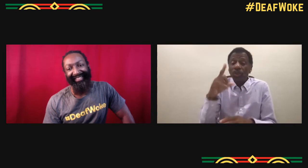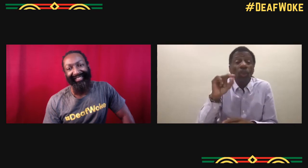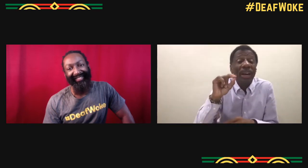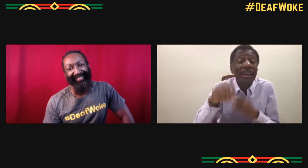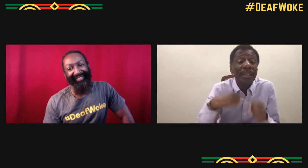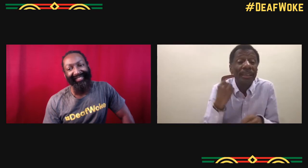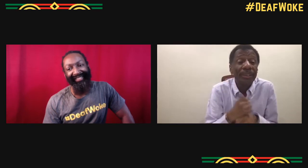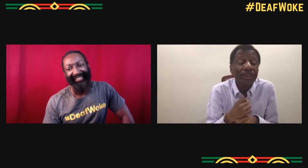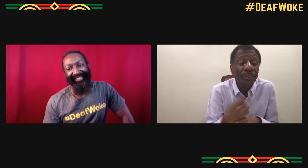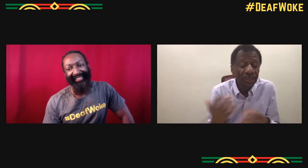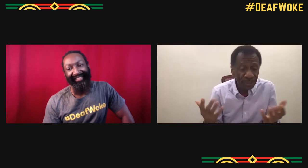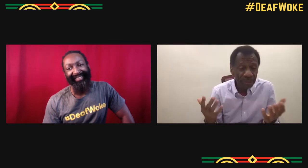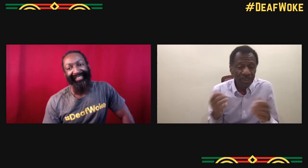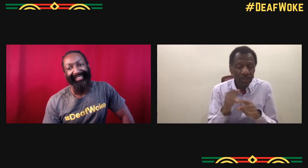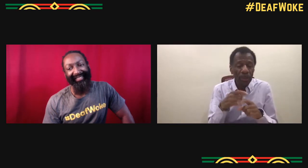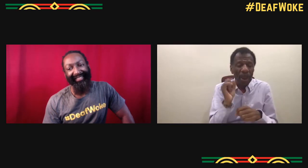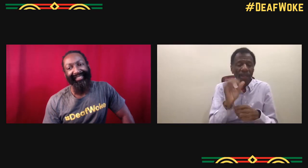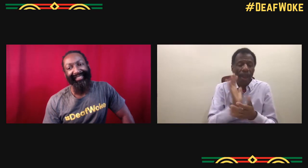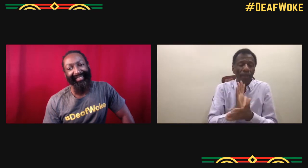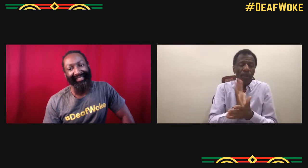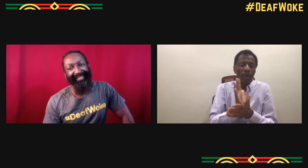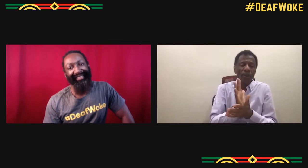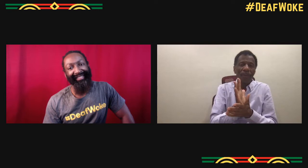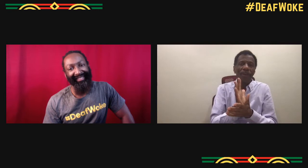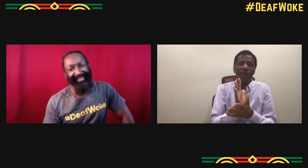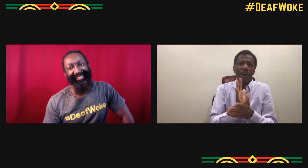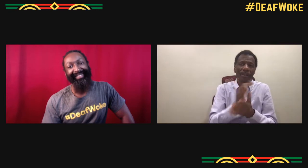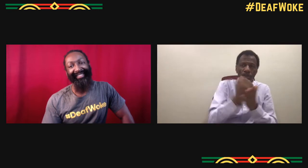Movie scripts can take one to 20 years to develop.